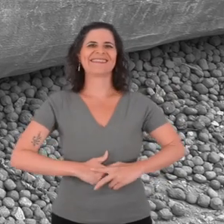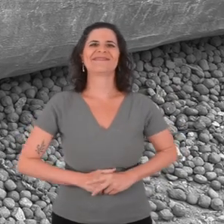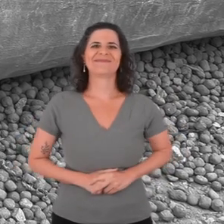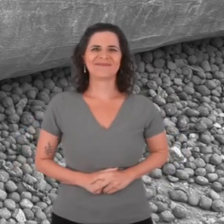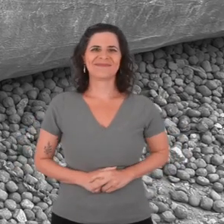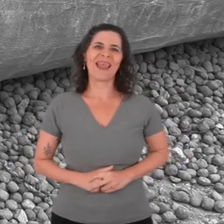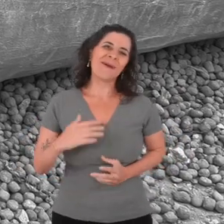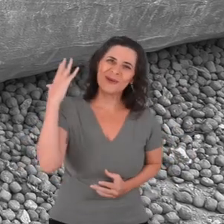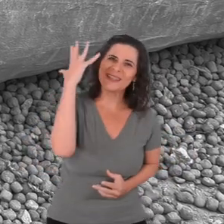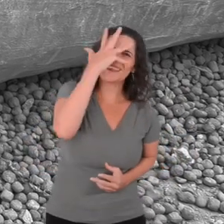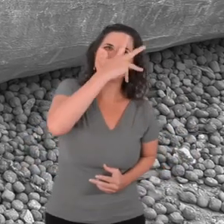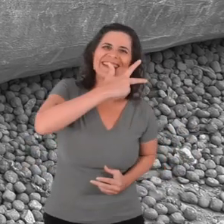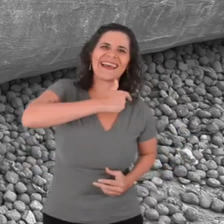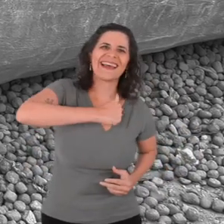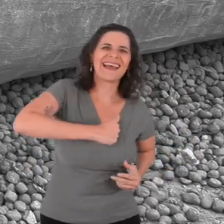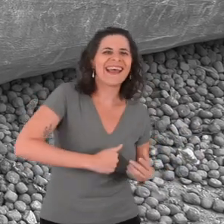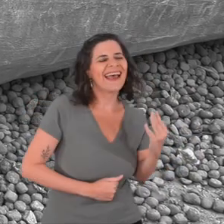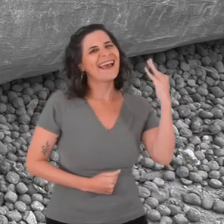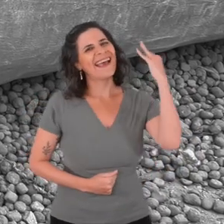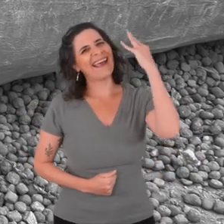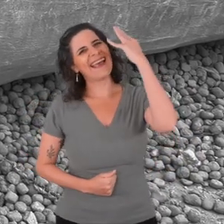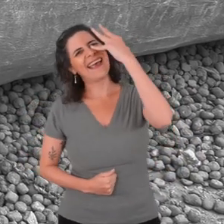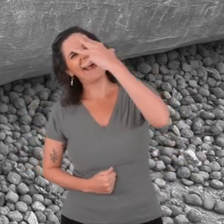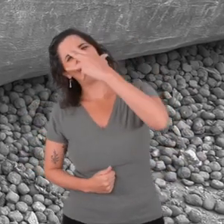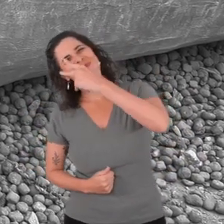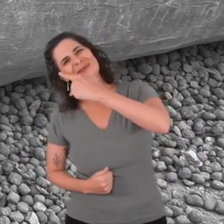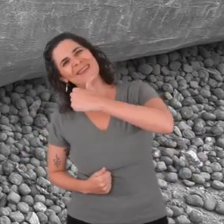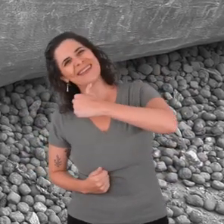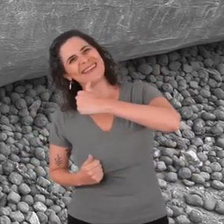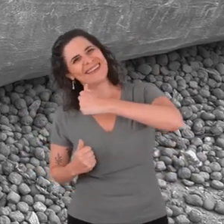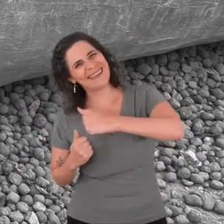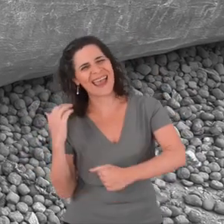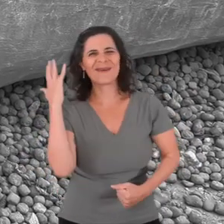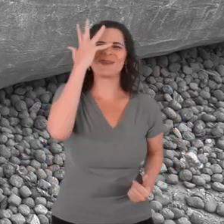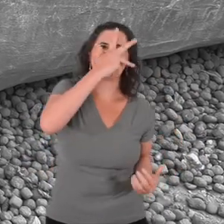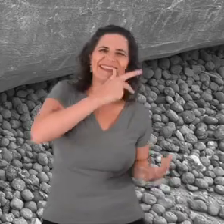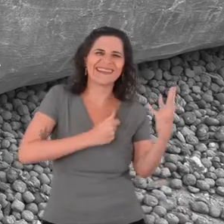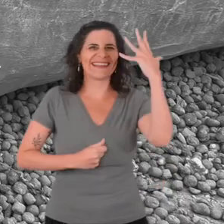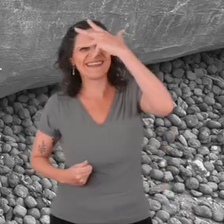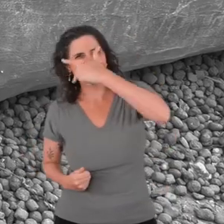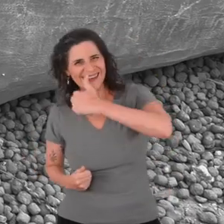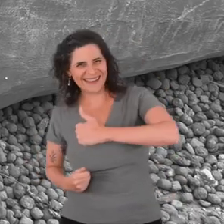it's beautiful, it's beautiful, and it's beautiful!